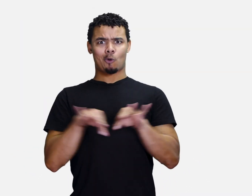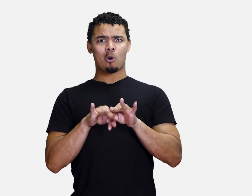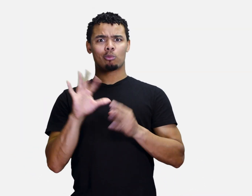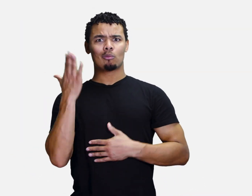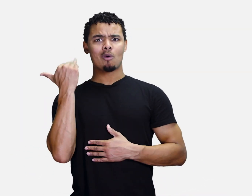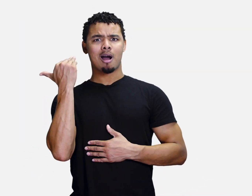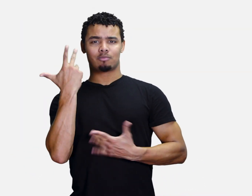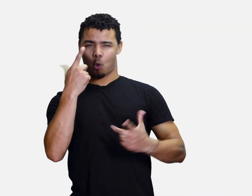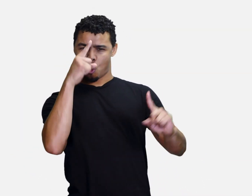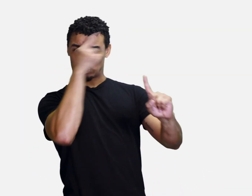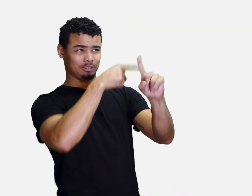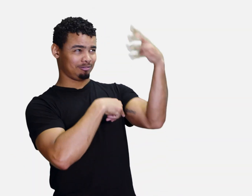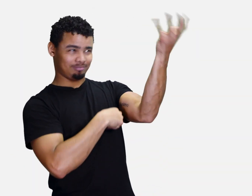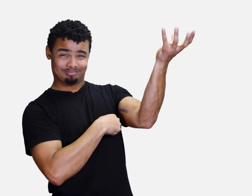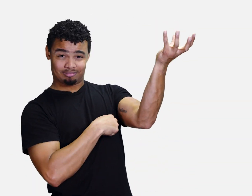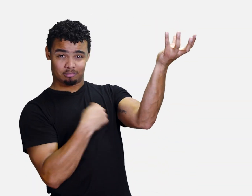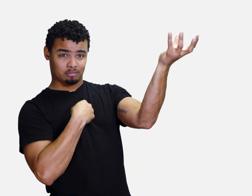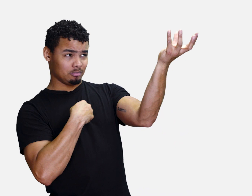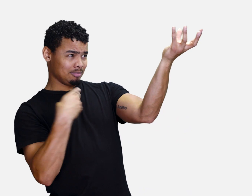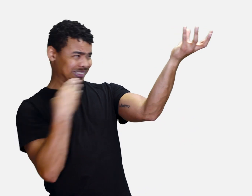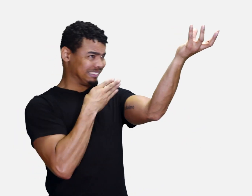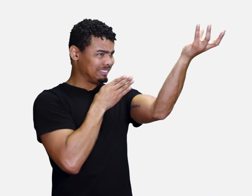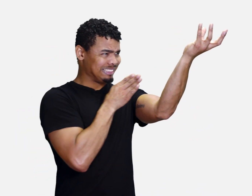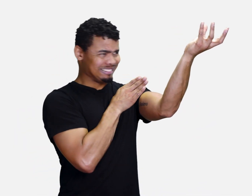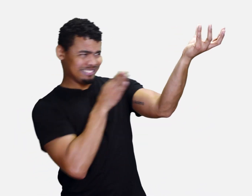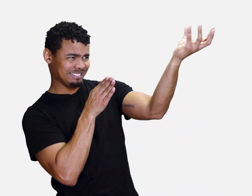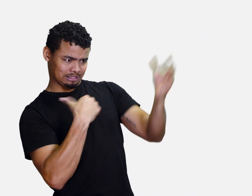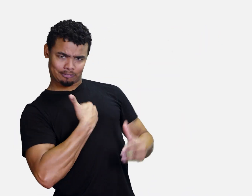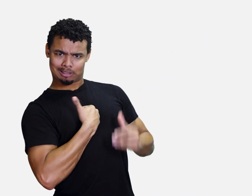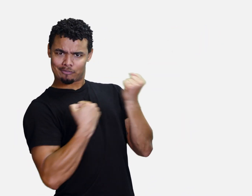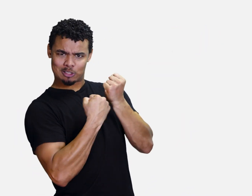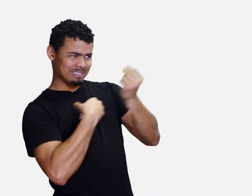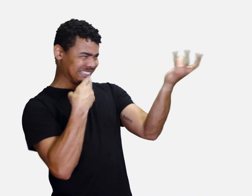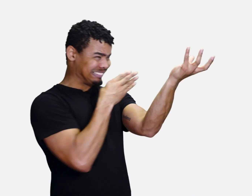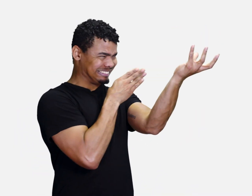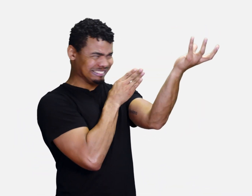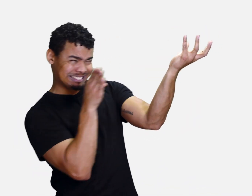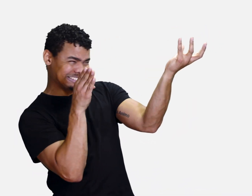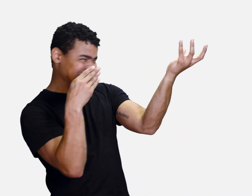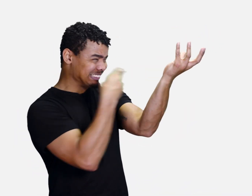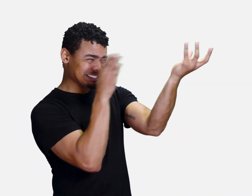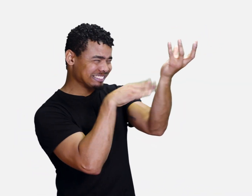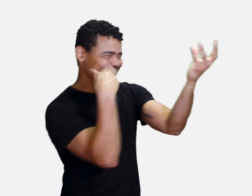Self-determination is important because it helps us to work through barriers by self-advocating